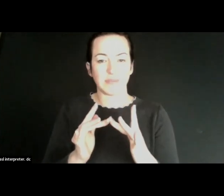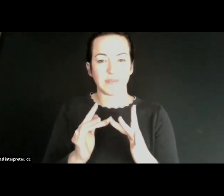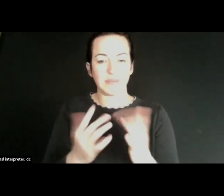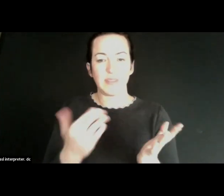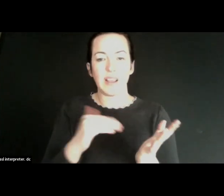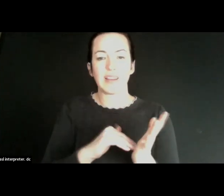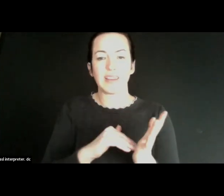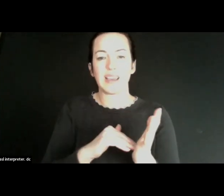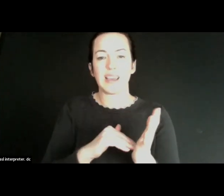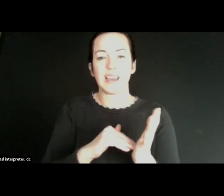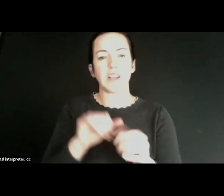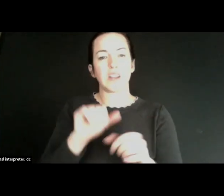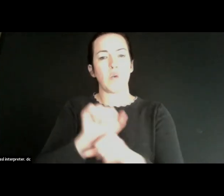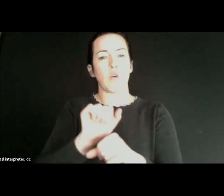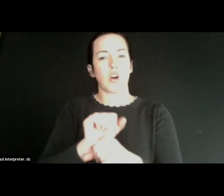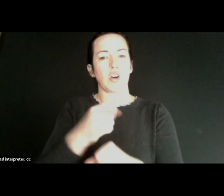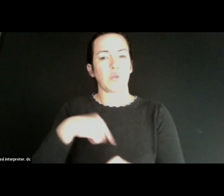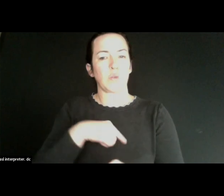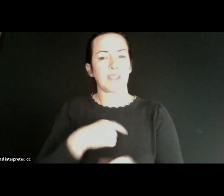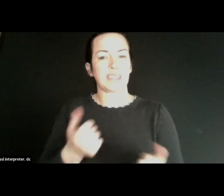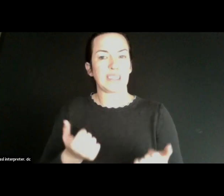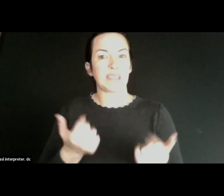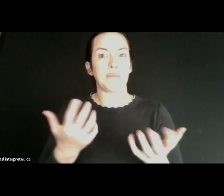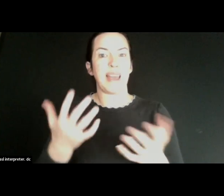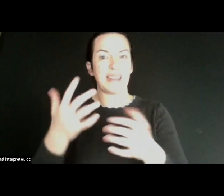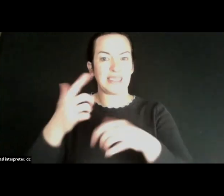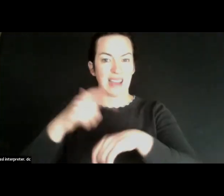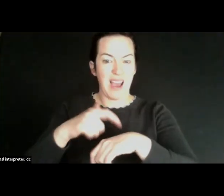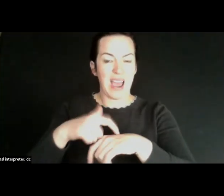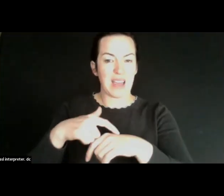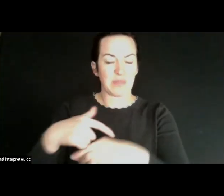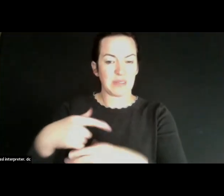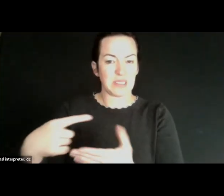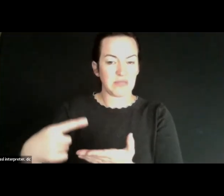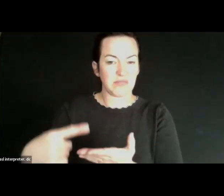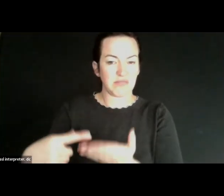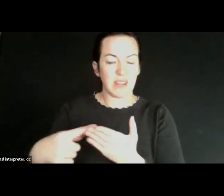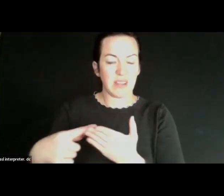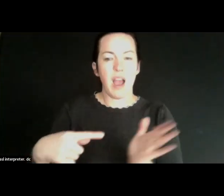work that we're spending a lot of time at time with is the affordable connectivity program.